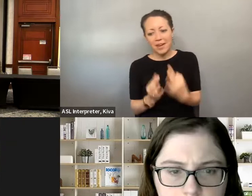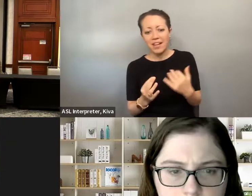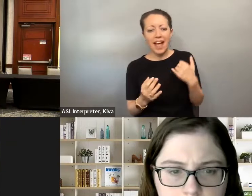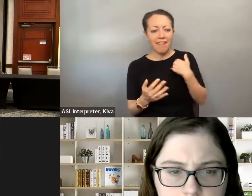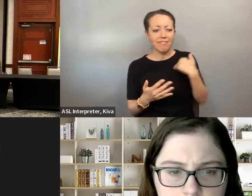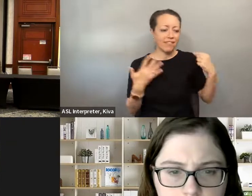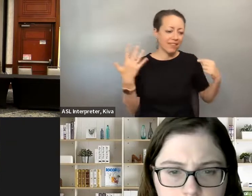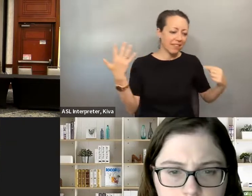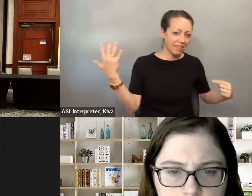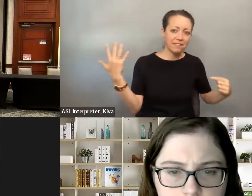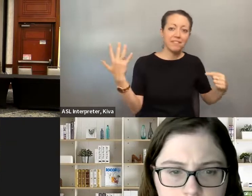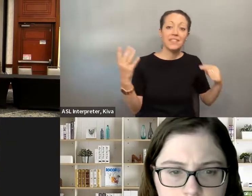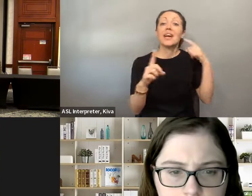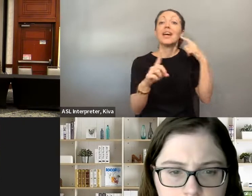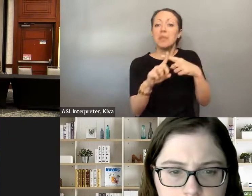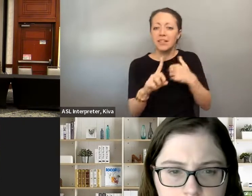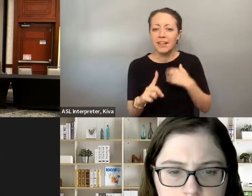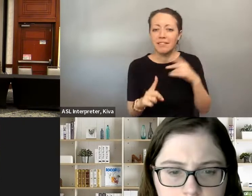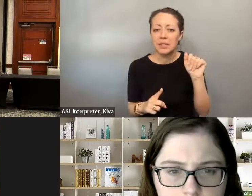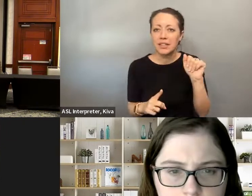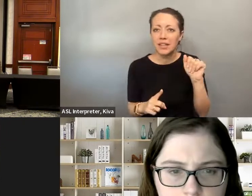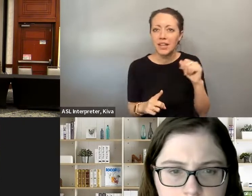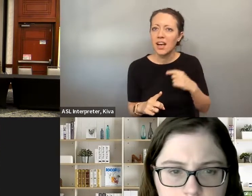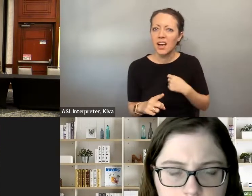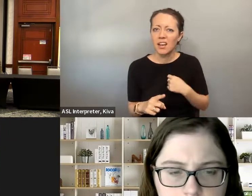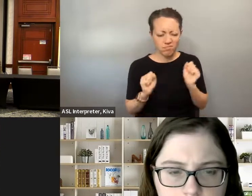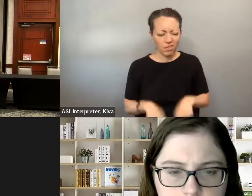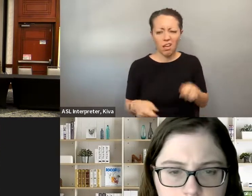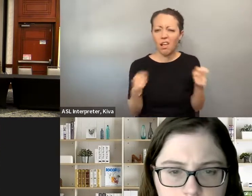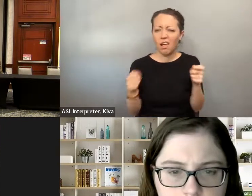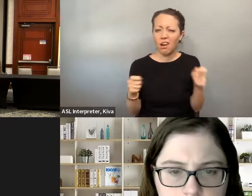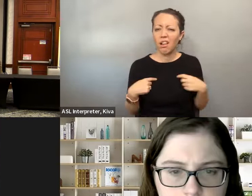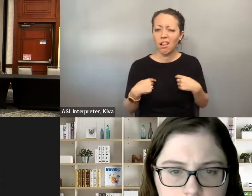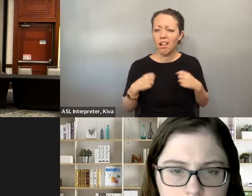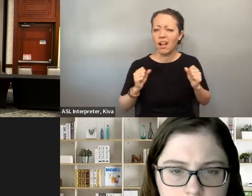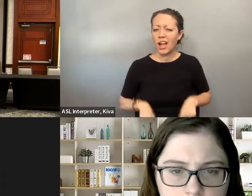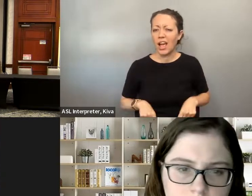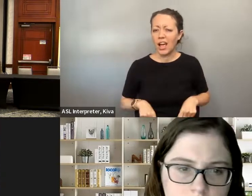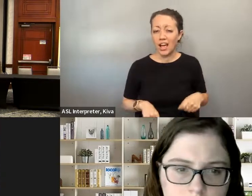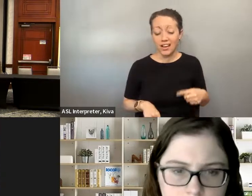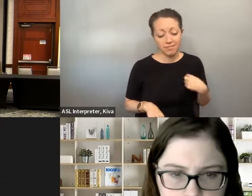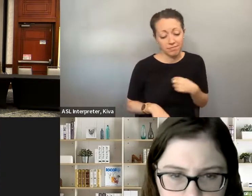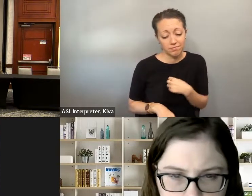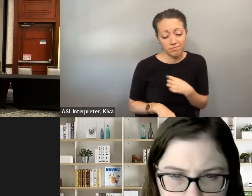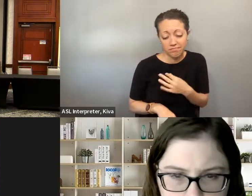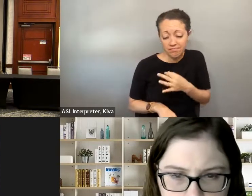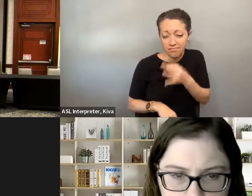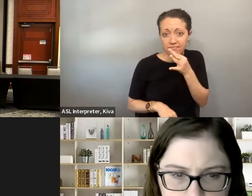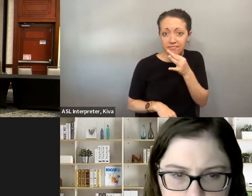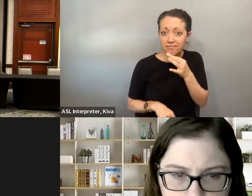navigate the world in spite of that also doing our everyday stuff, whether you're a parent, whether you're a sister, brother, wife, whatever the case may be, we're doing all the others everybody else does. case may be, we're doing all the other stuff everybody else And then you add the other layer of dealing with the disability and the challenges that goes along with. does and then you add the other layer of dealing with a